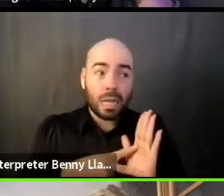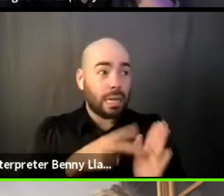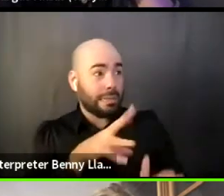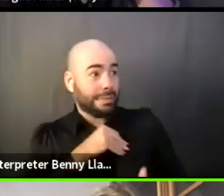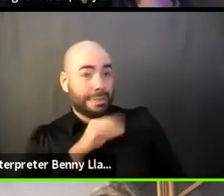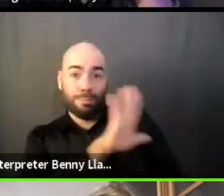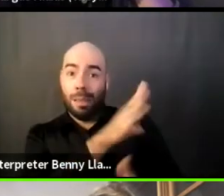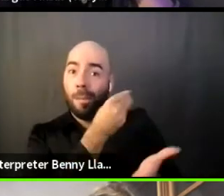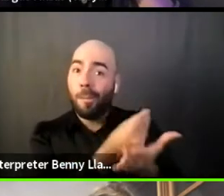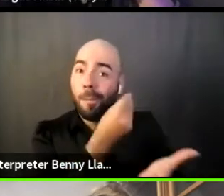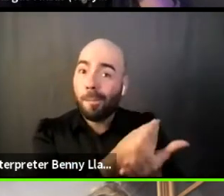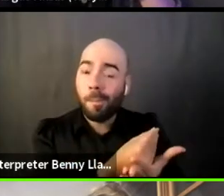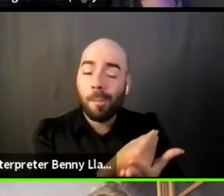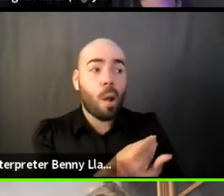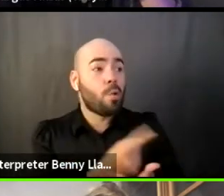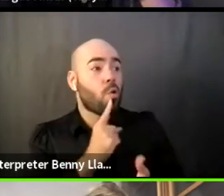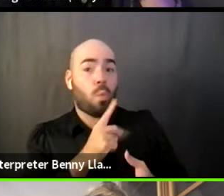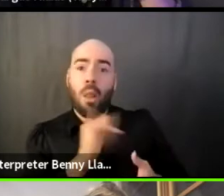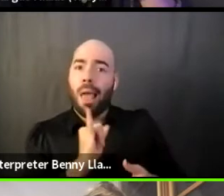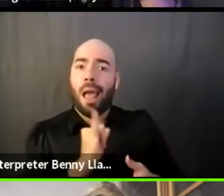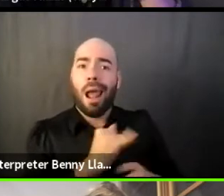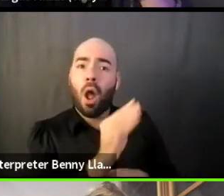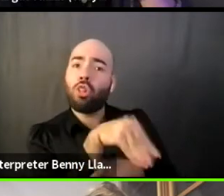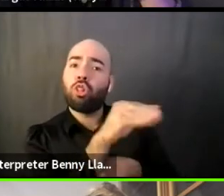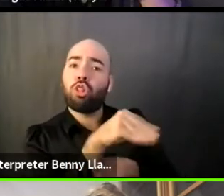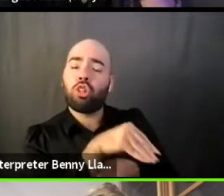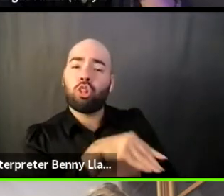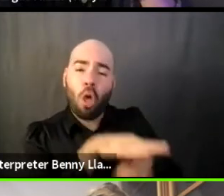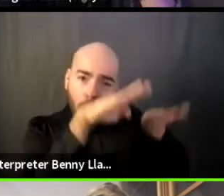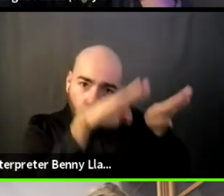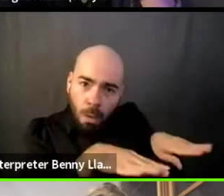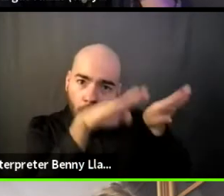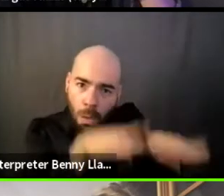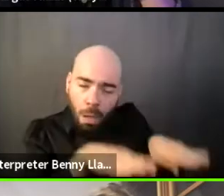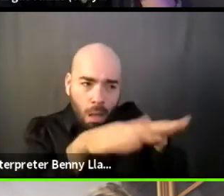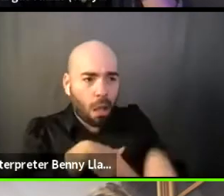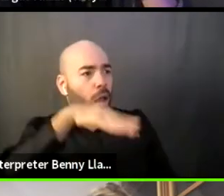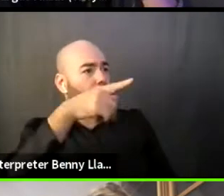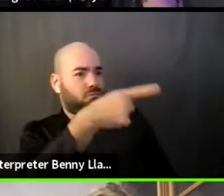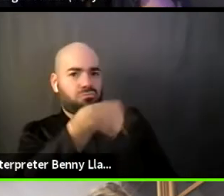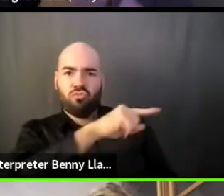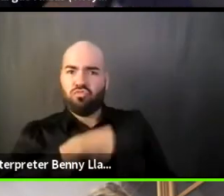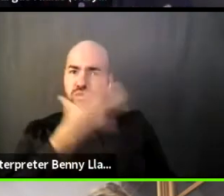on stage, and it kinda makes it feel like they have something over you.